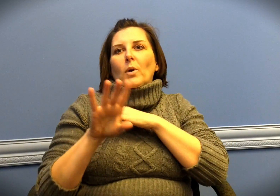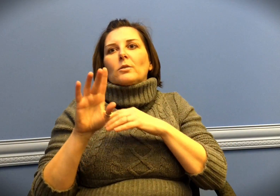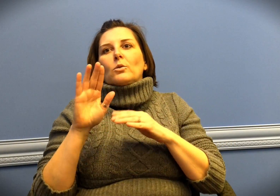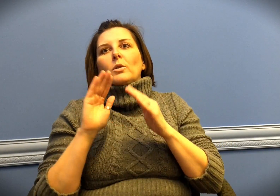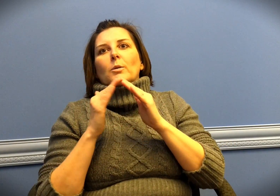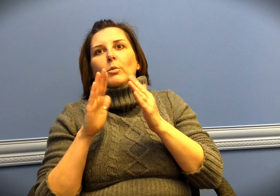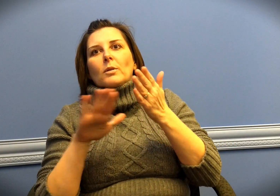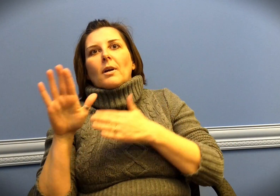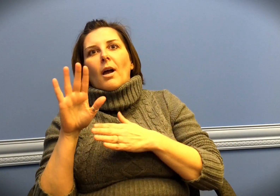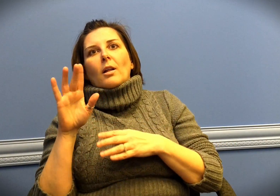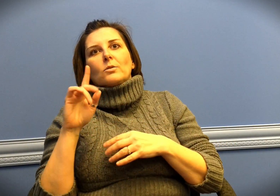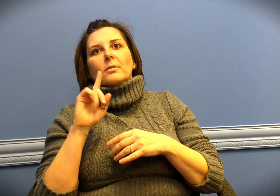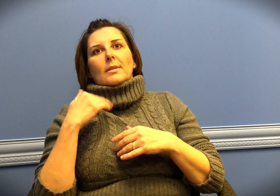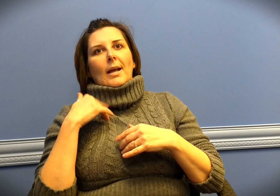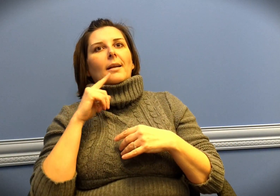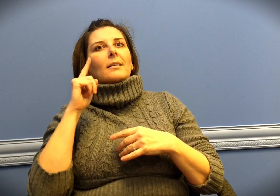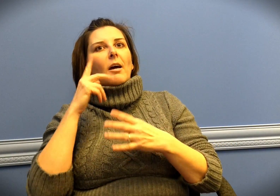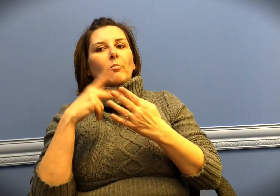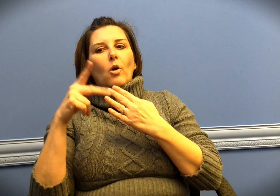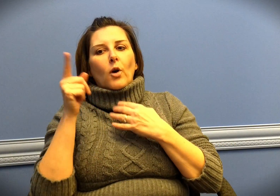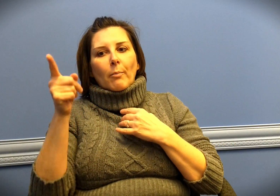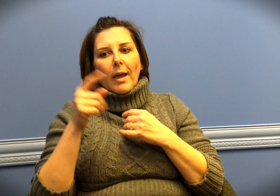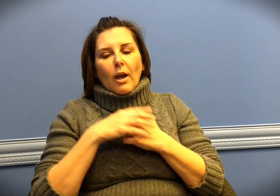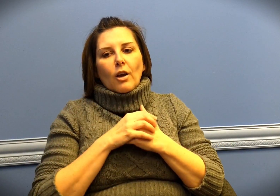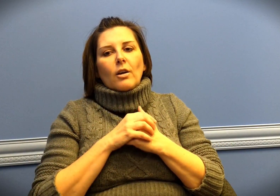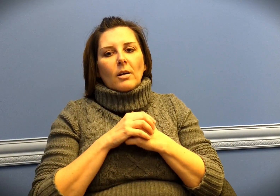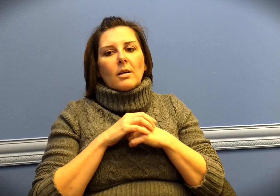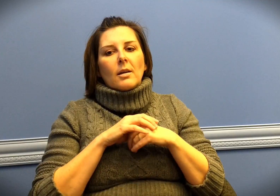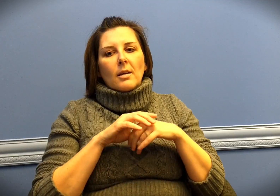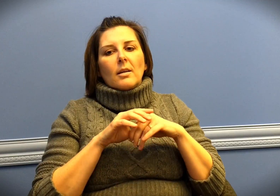Once I graduated I went to Community College in the Deaf program there.